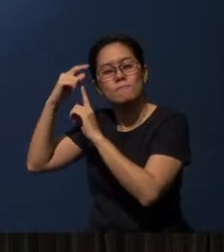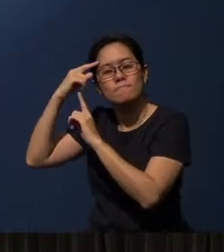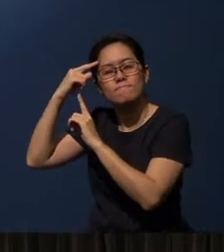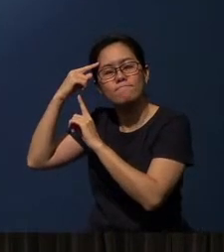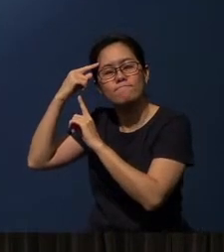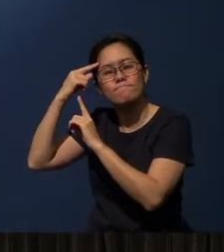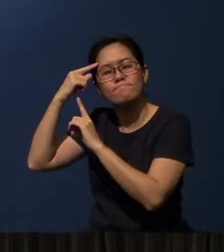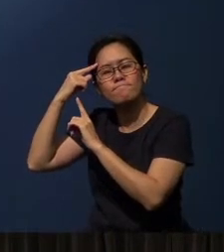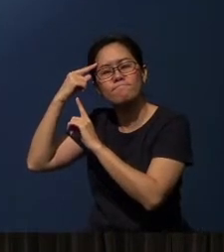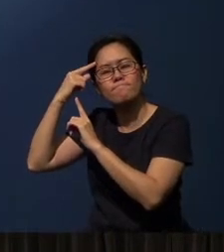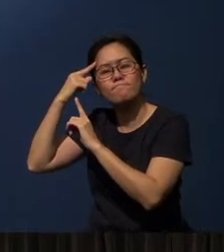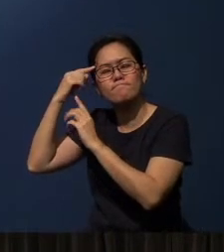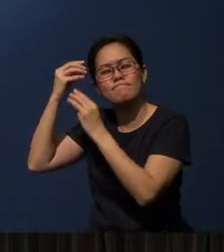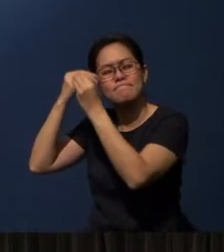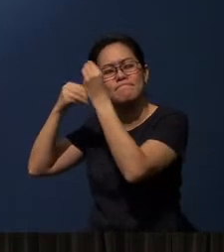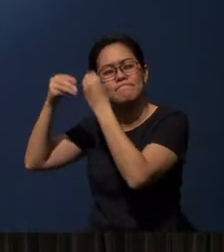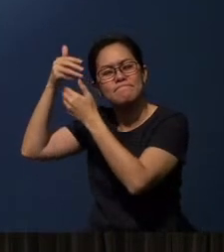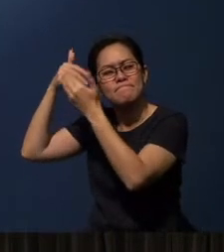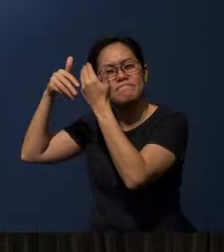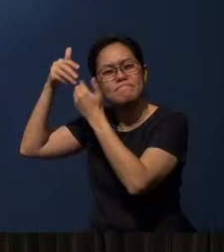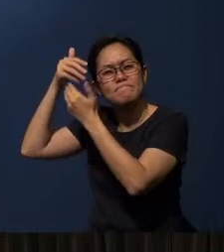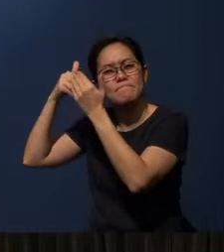about (and) engaging in all the time before you sleep.